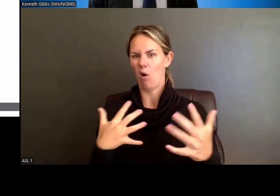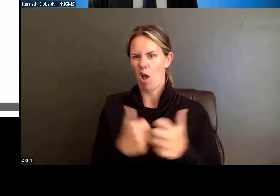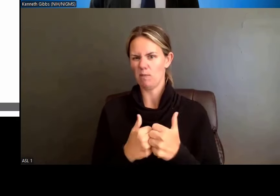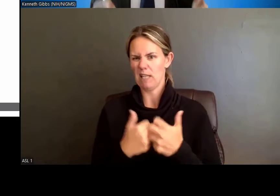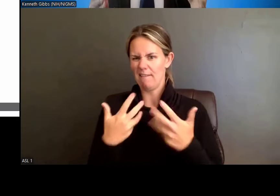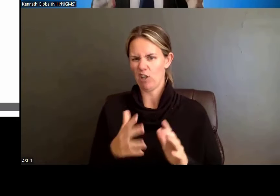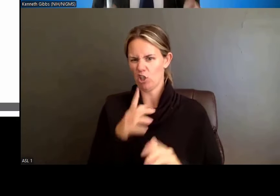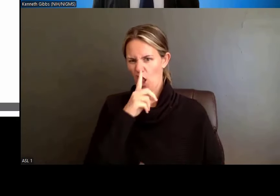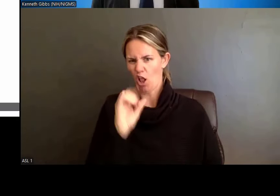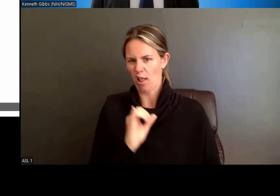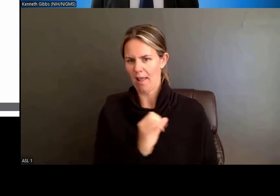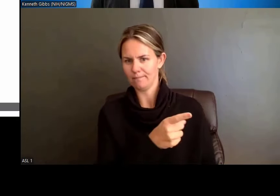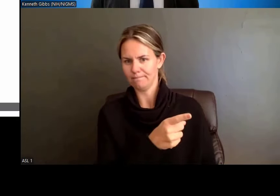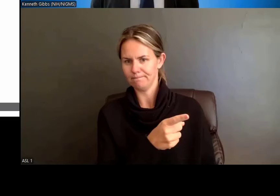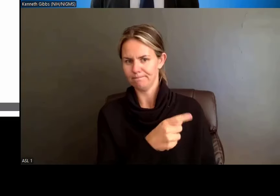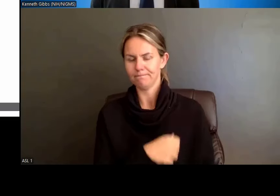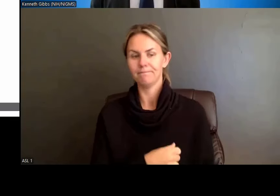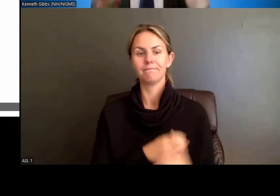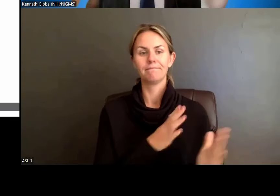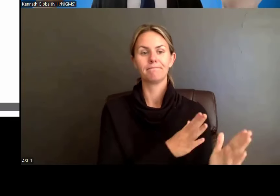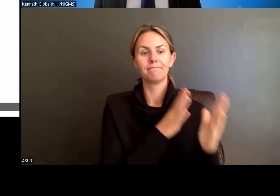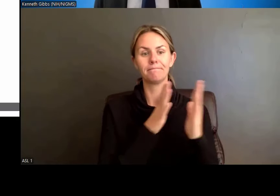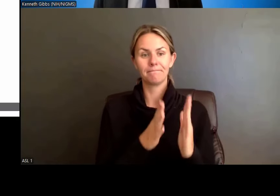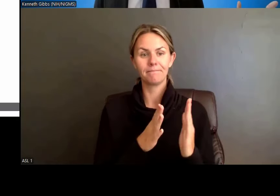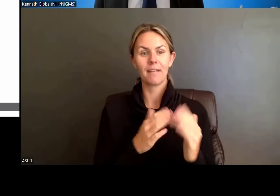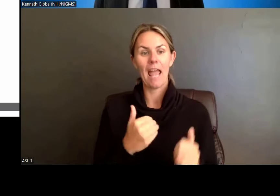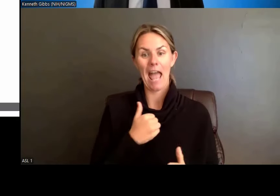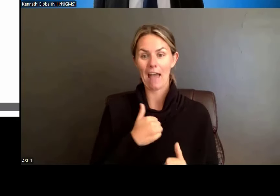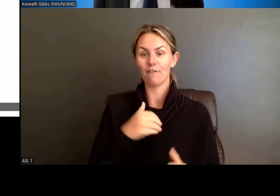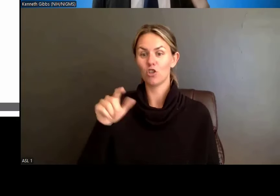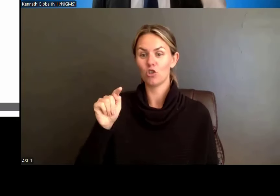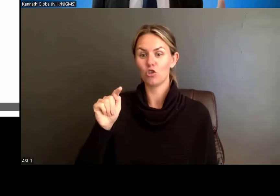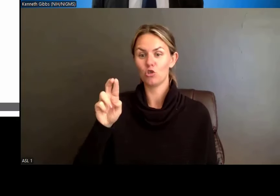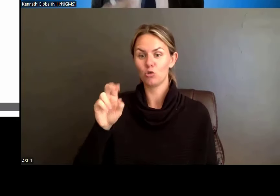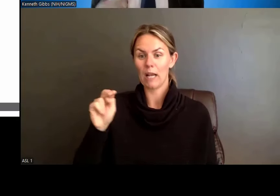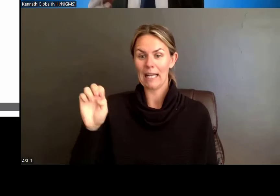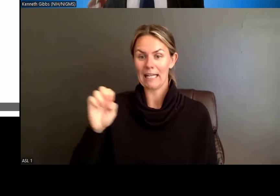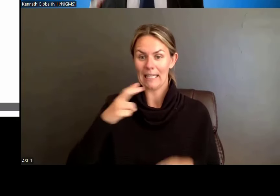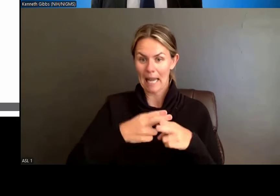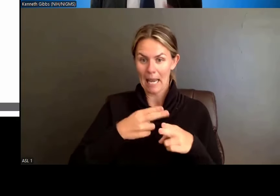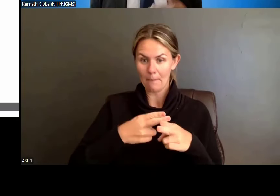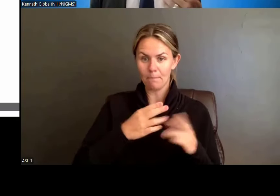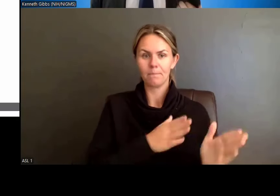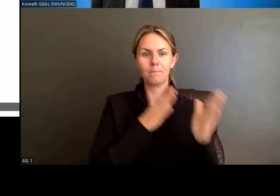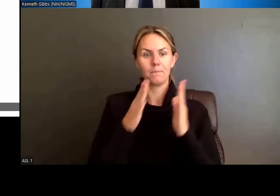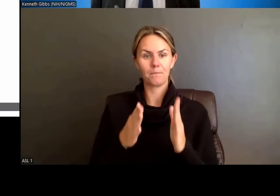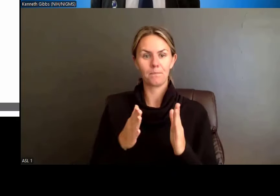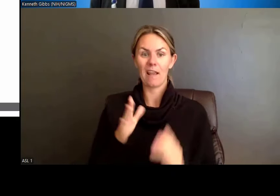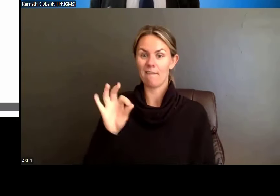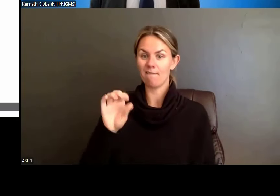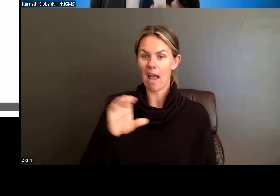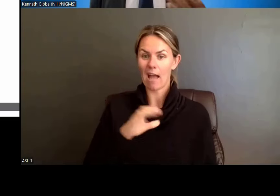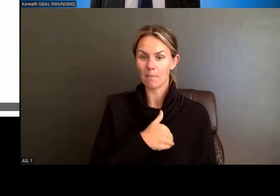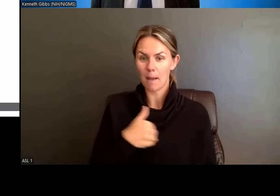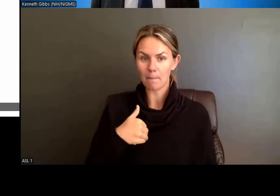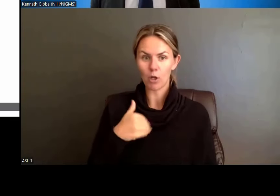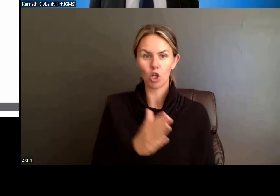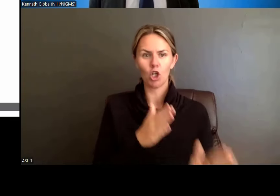followed by the faculty member, and then the same information that we have right now -- past or current, what's the training period, and what are the publications.